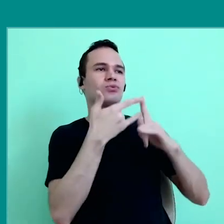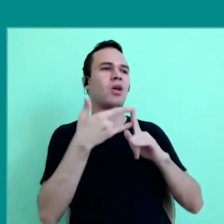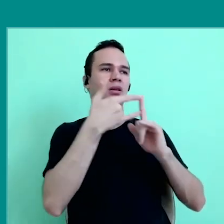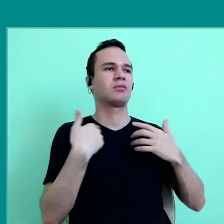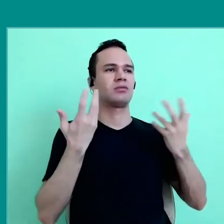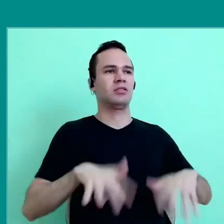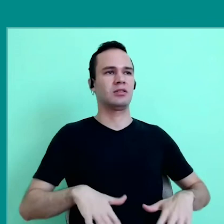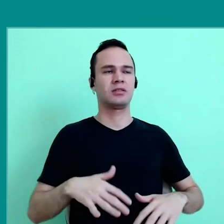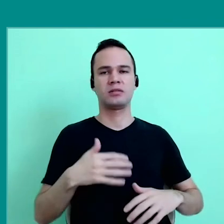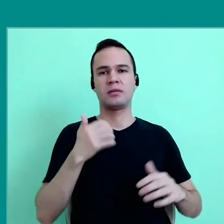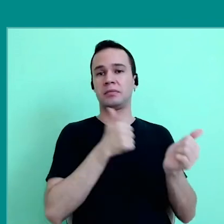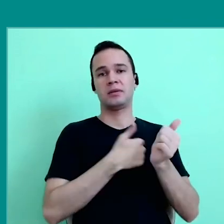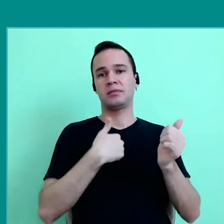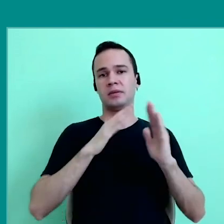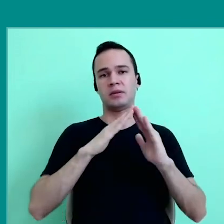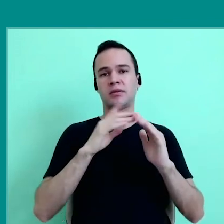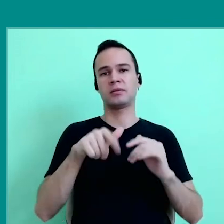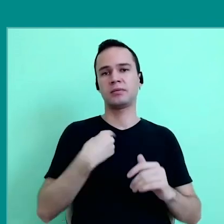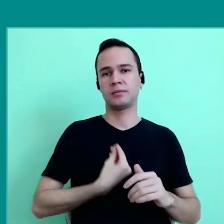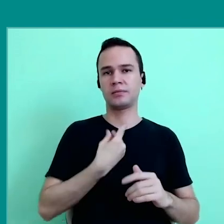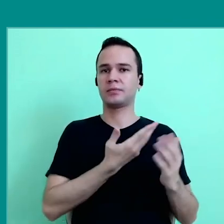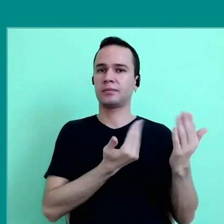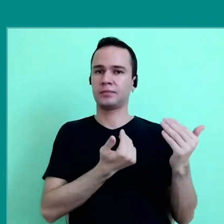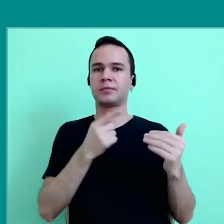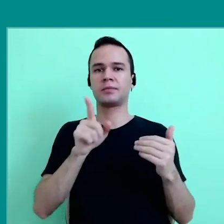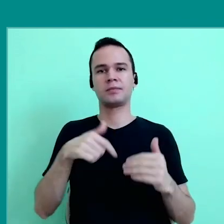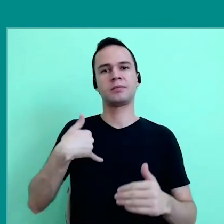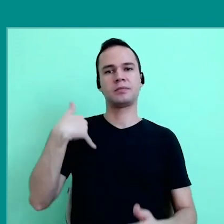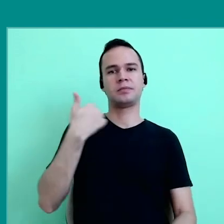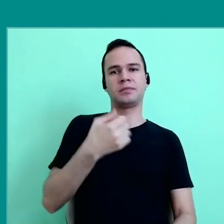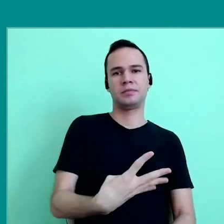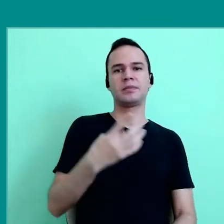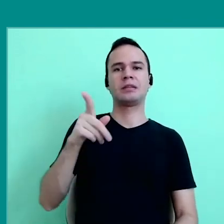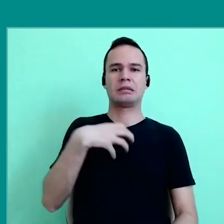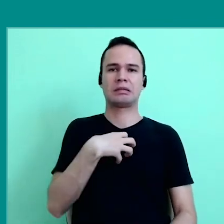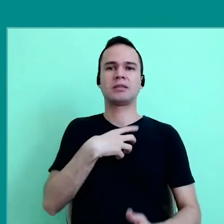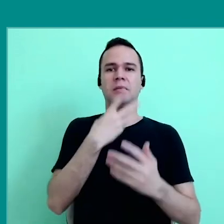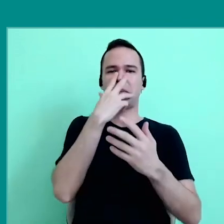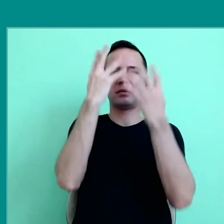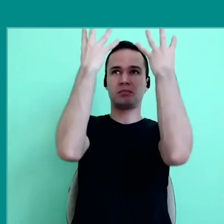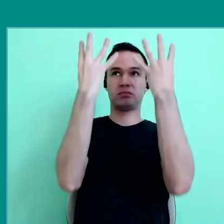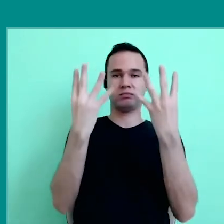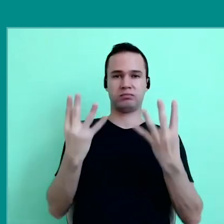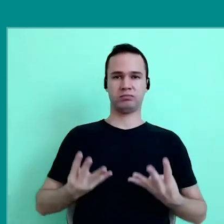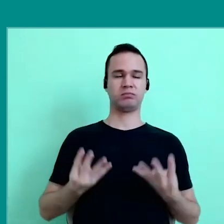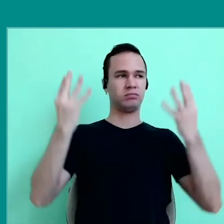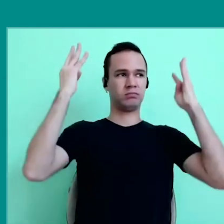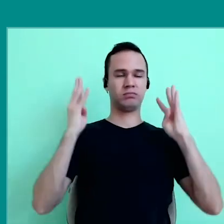the second is from my own house, where I live with a 14 year old, that she feels caged by Covid.